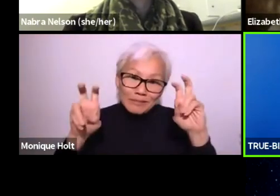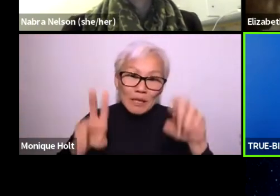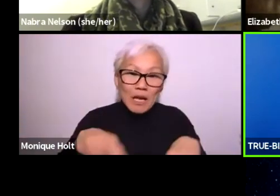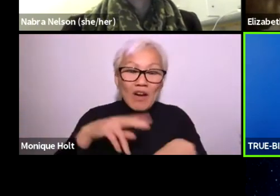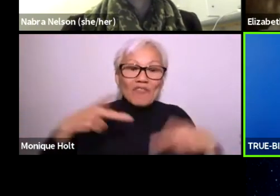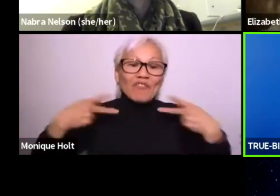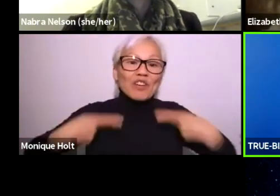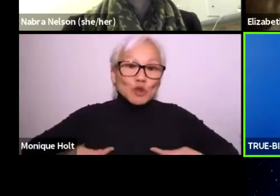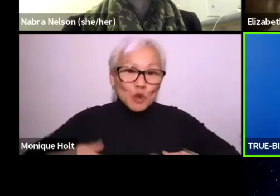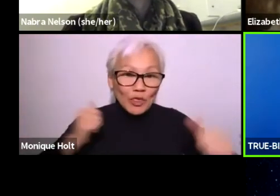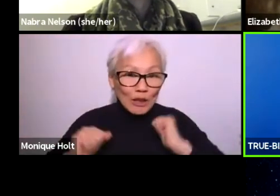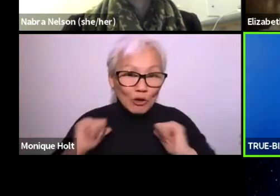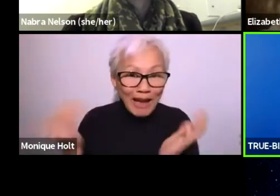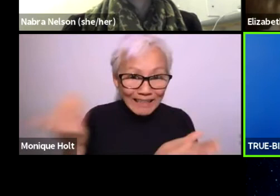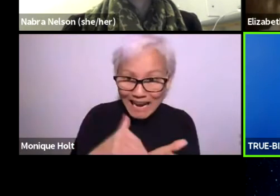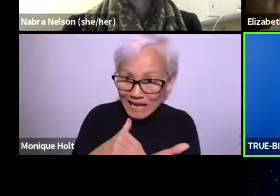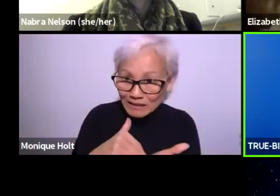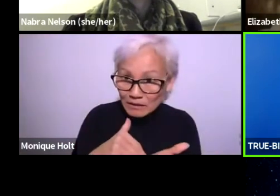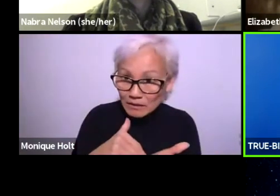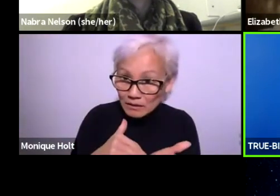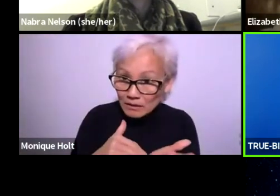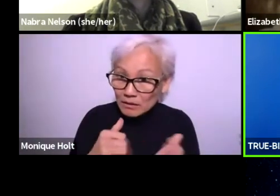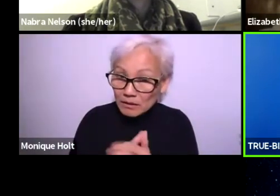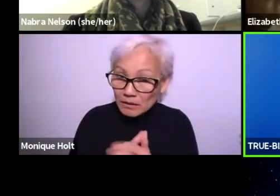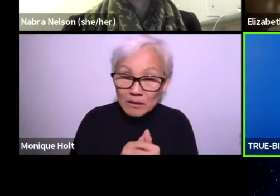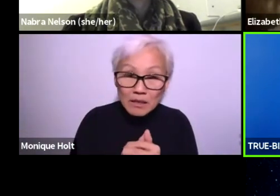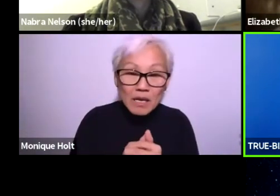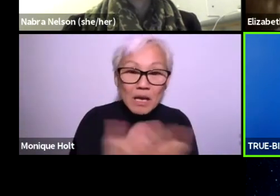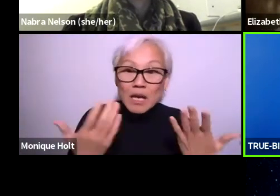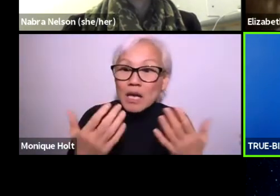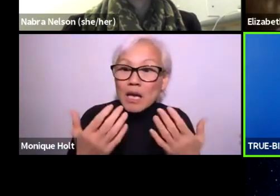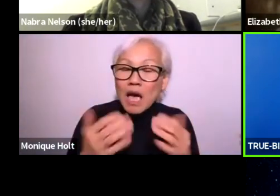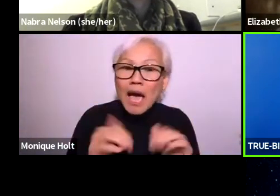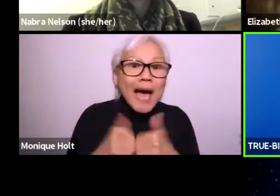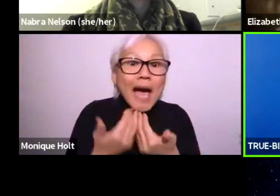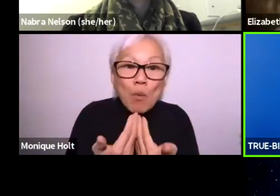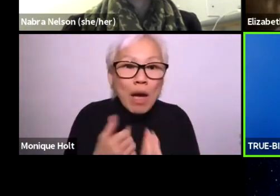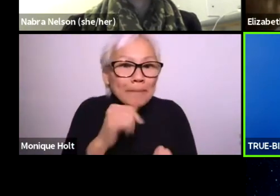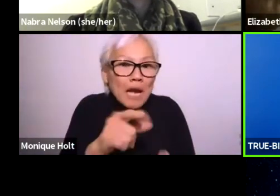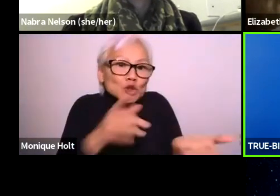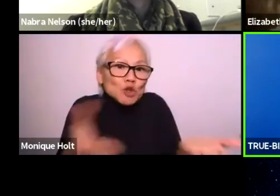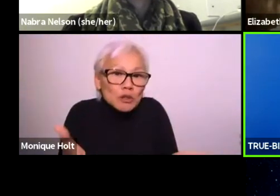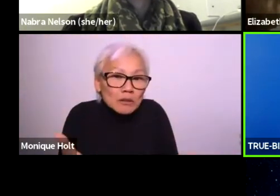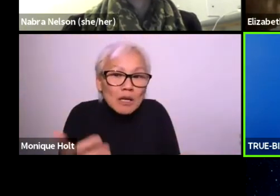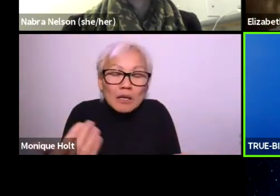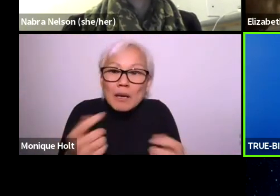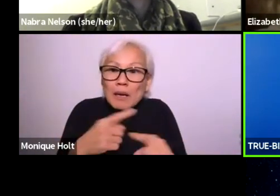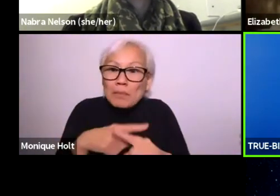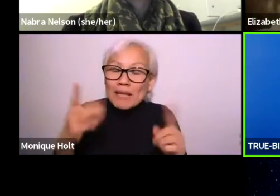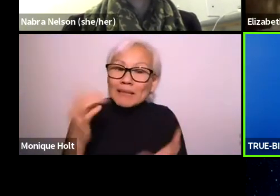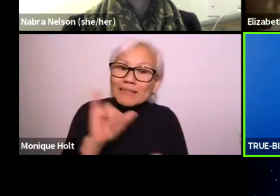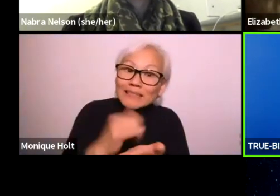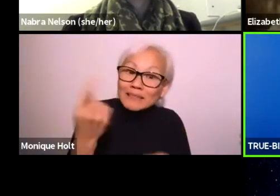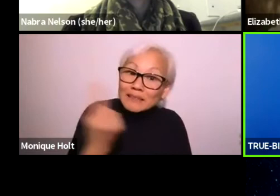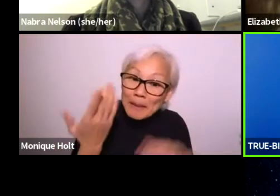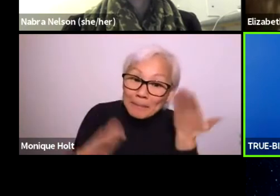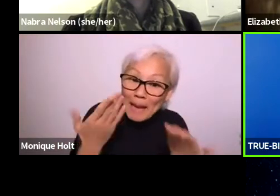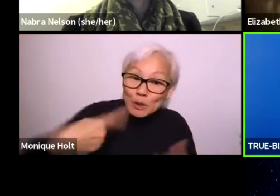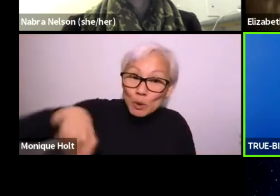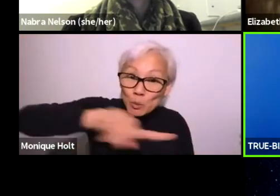and be able to go back to "physical theater" again, if we ever do, and how to do it I'm not sure,